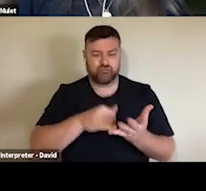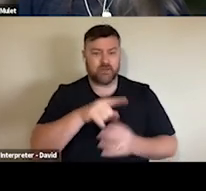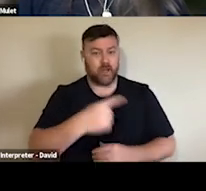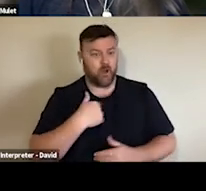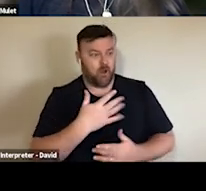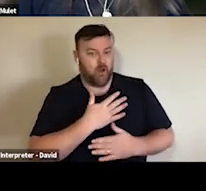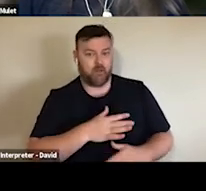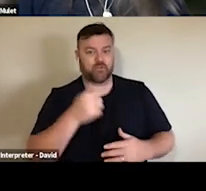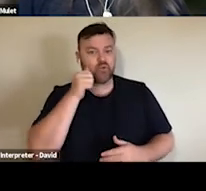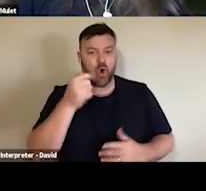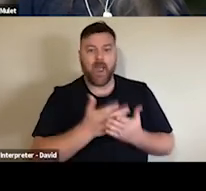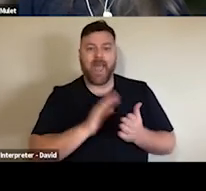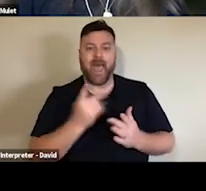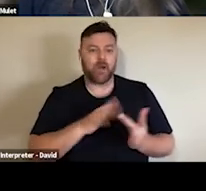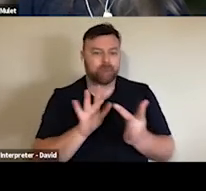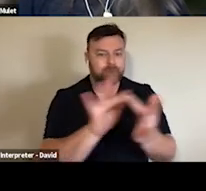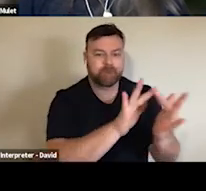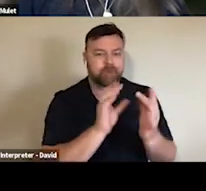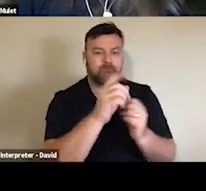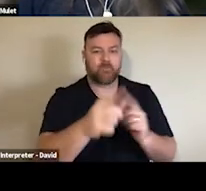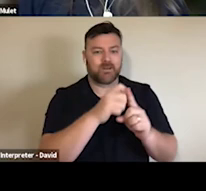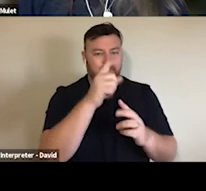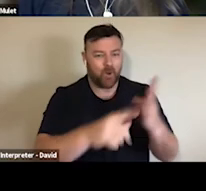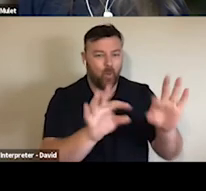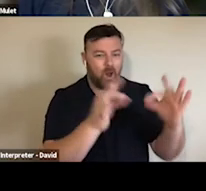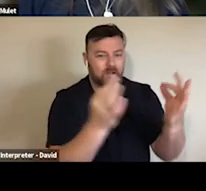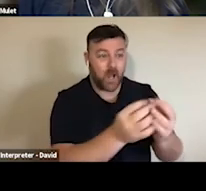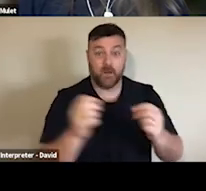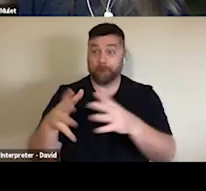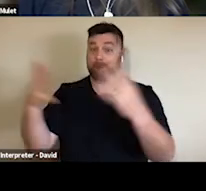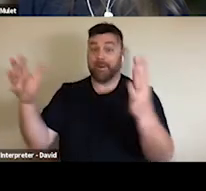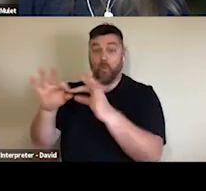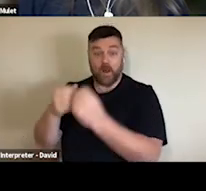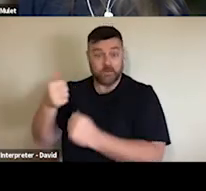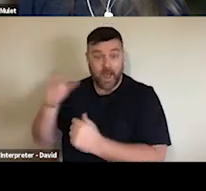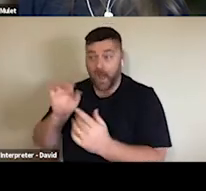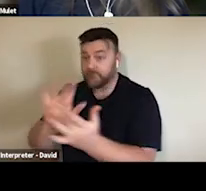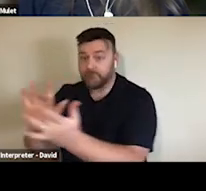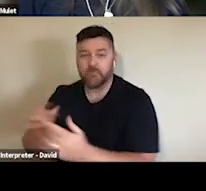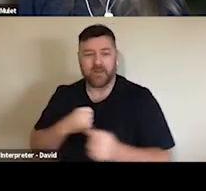New York." I talk to Philadelphia, they say, "We're marketing our programs in China." Everyone is trying to conquer the world with digital programming and eventually everyone